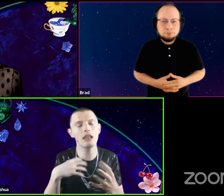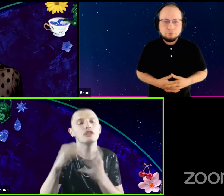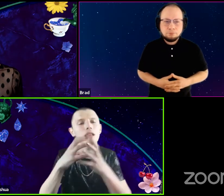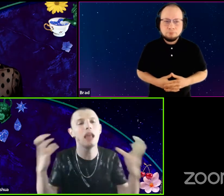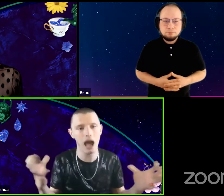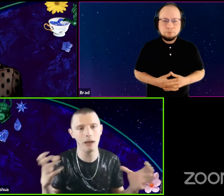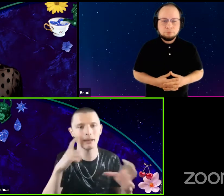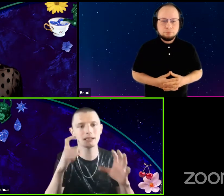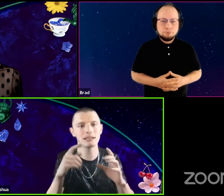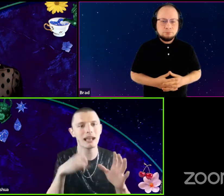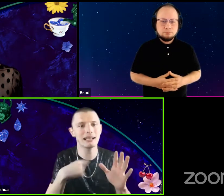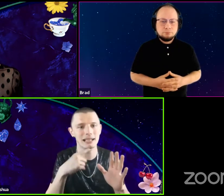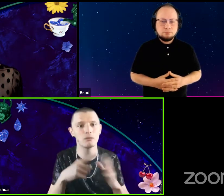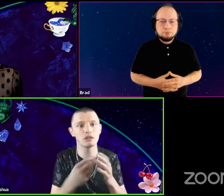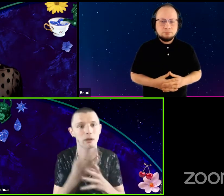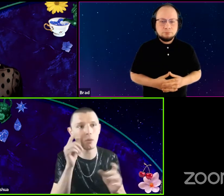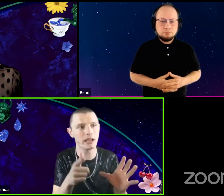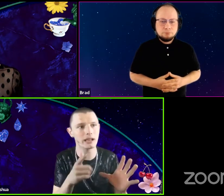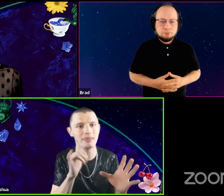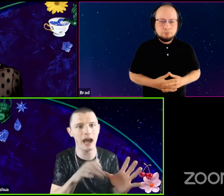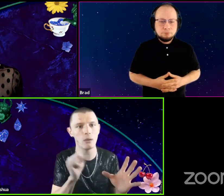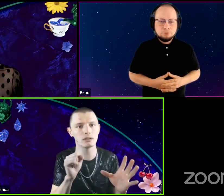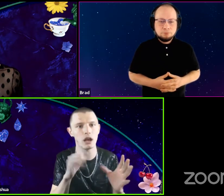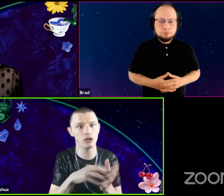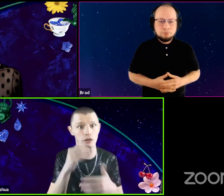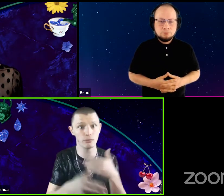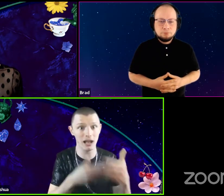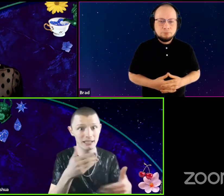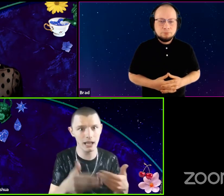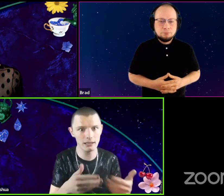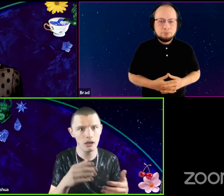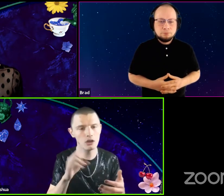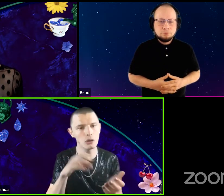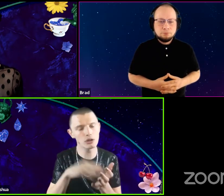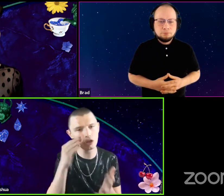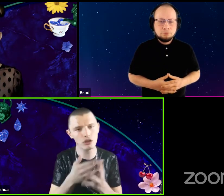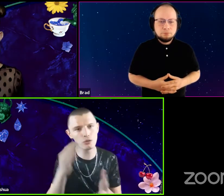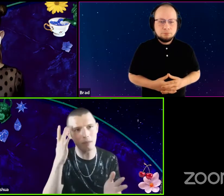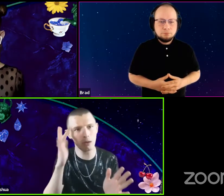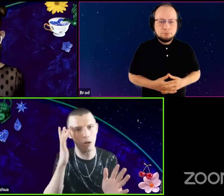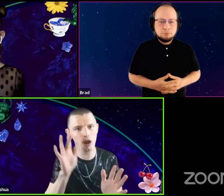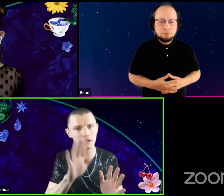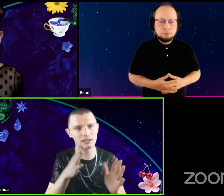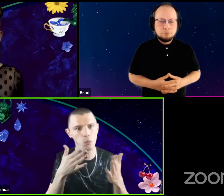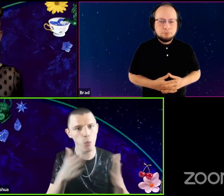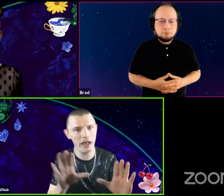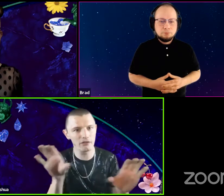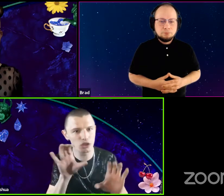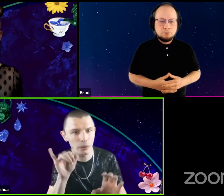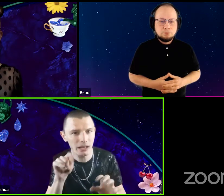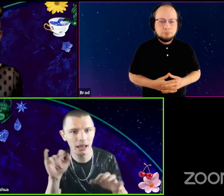I learned a lot because like I said, with Spring Awakening that was a learning process. So I was learning through Michael Arden's way of doing it.